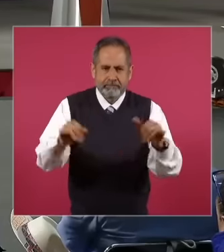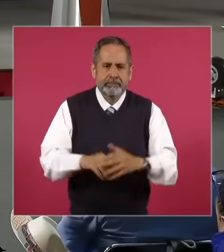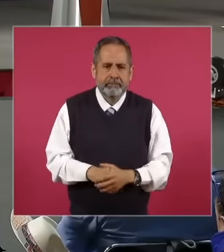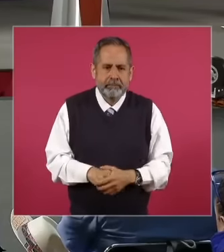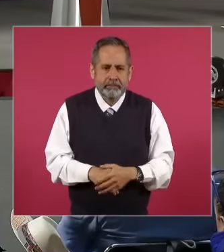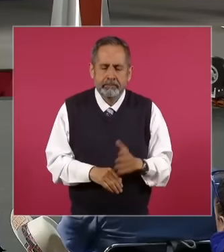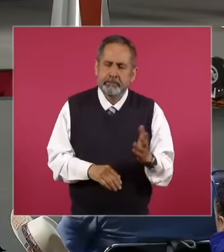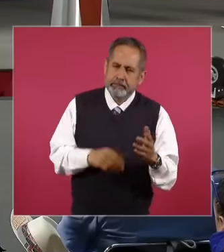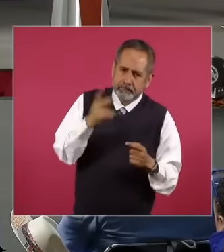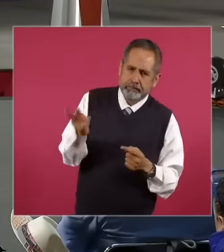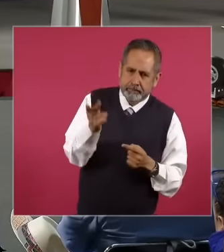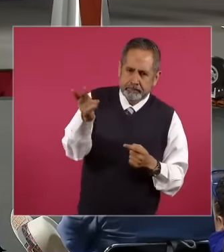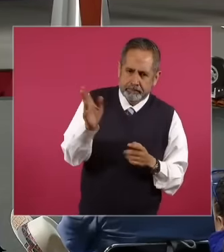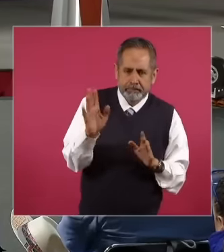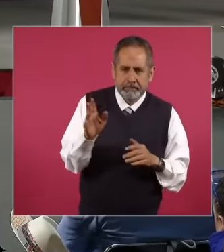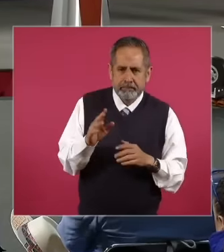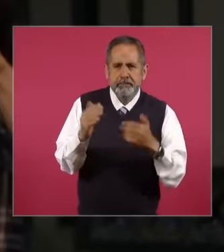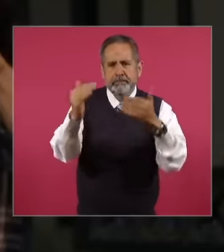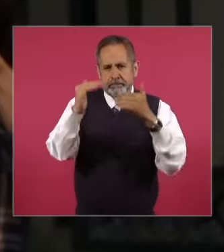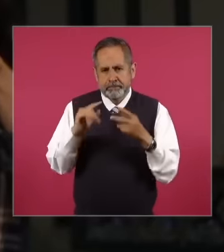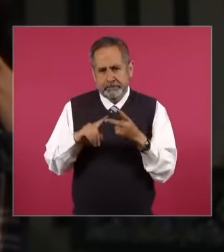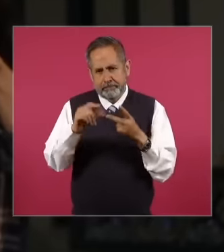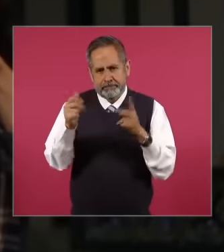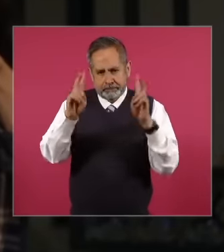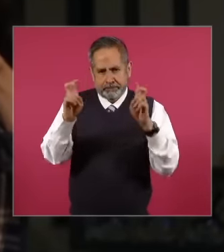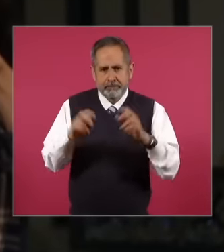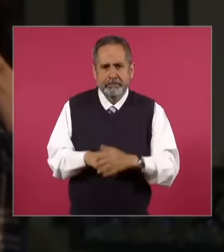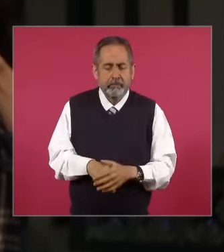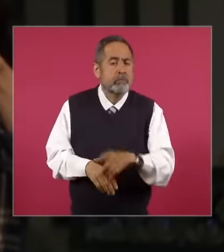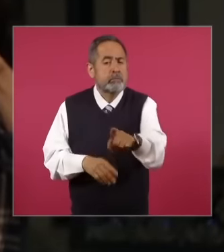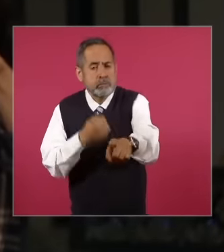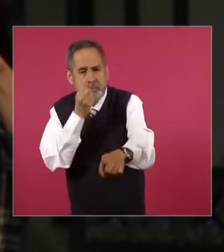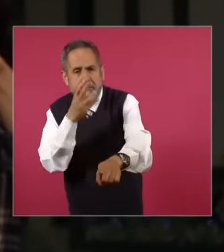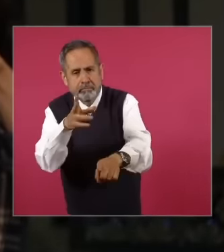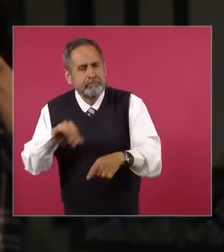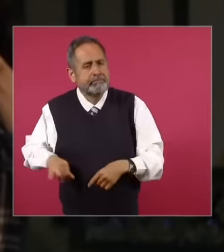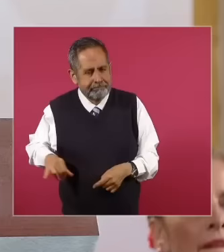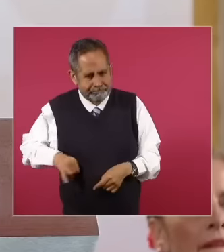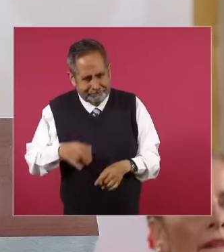about the next the next topic that I want to ask but how interesting this topic is